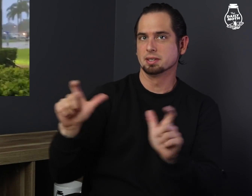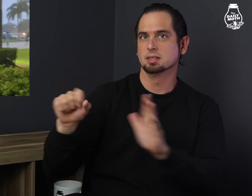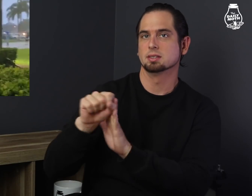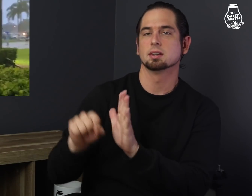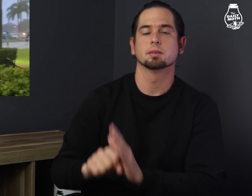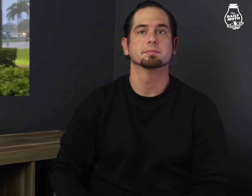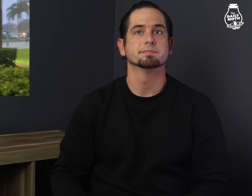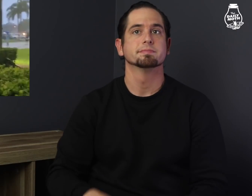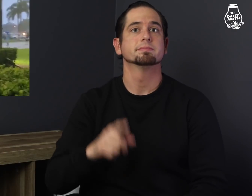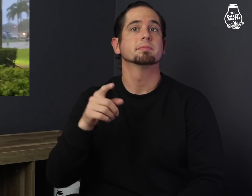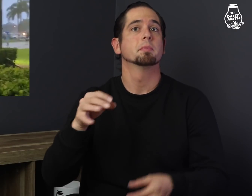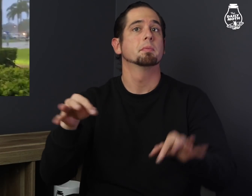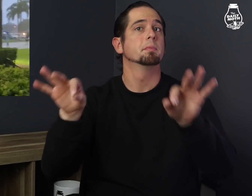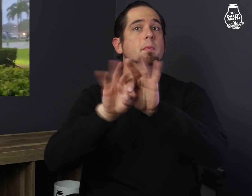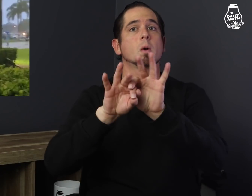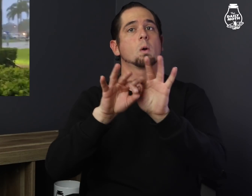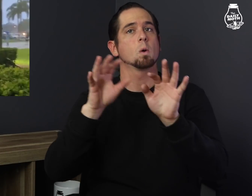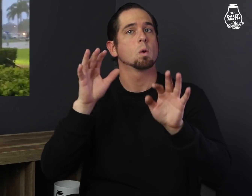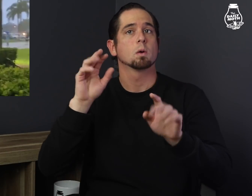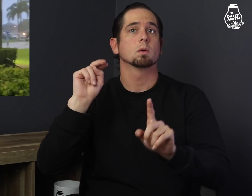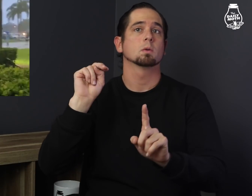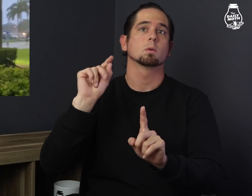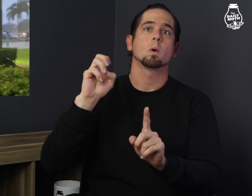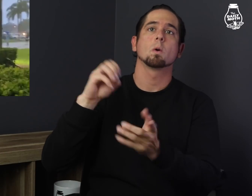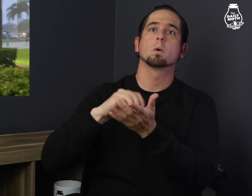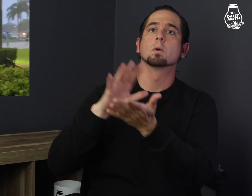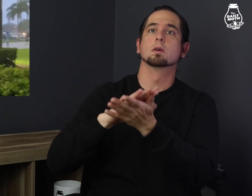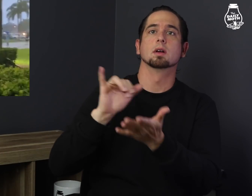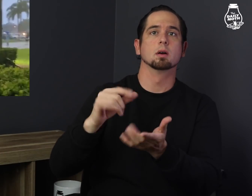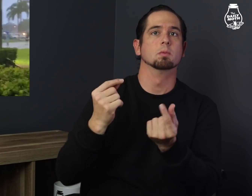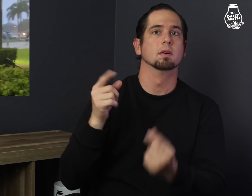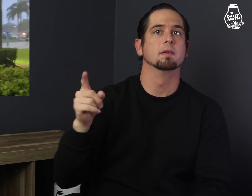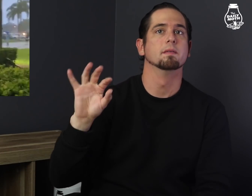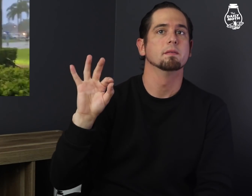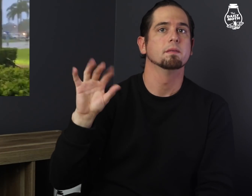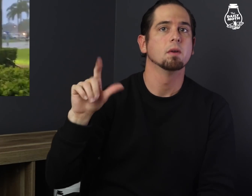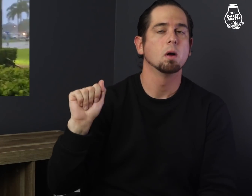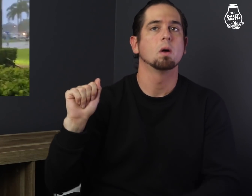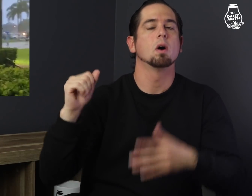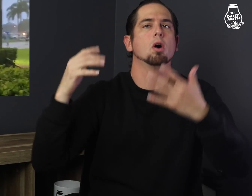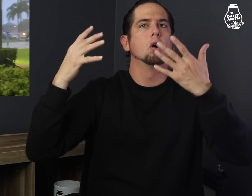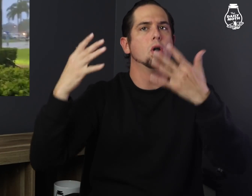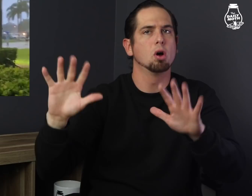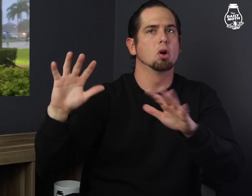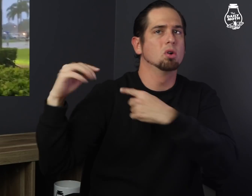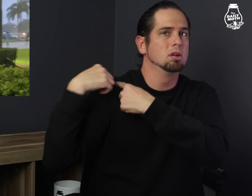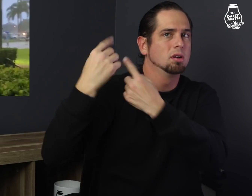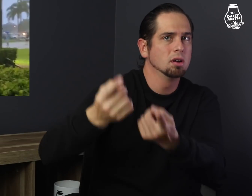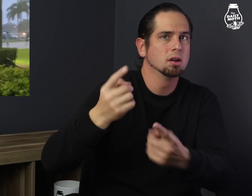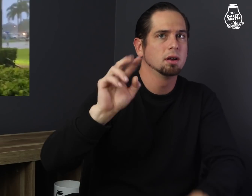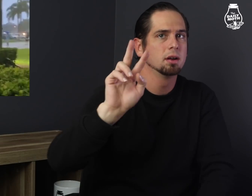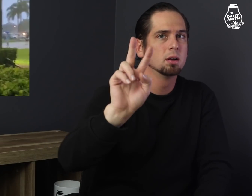Certainly a big state. It's important to note that Floridians have already cast